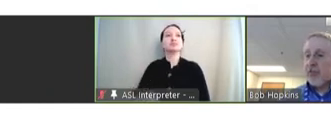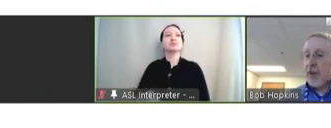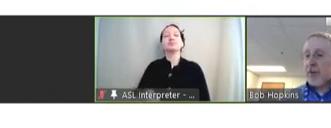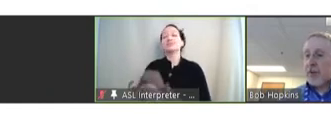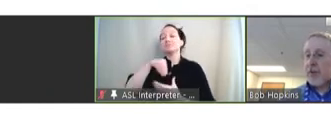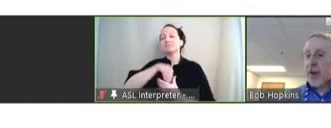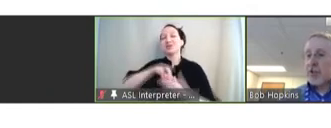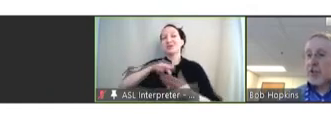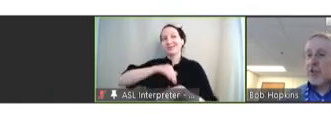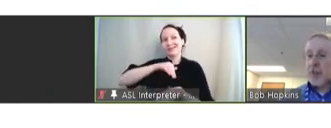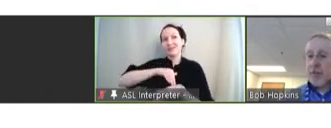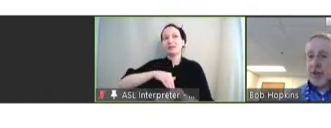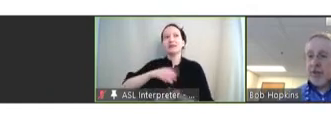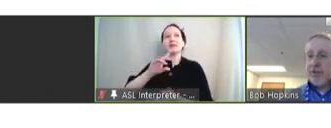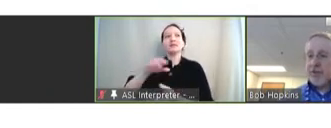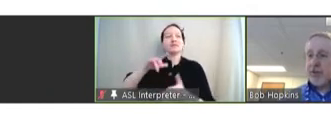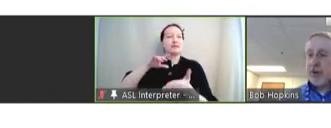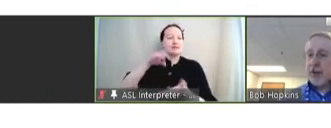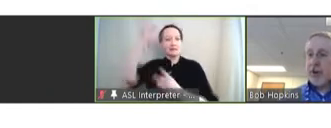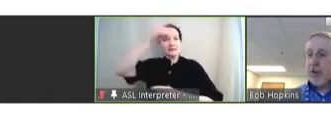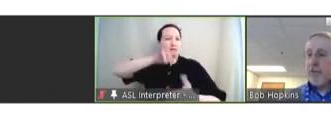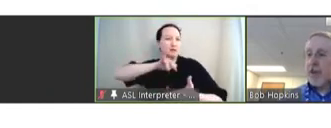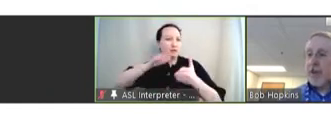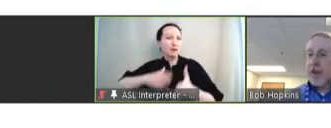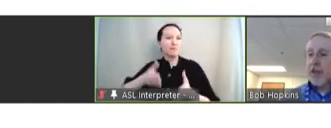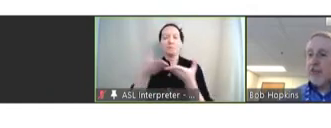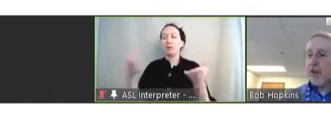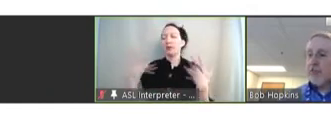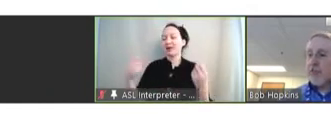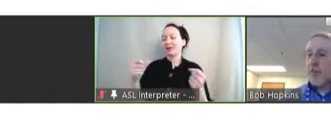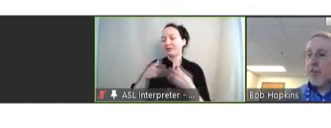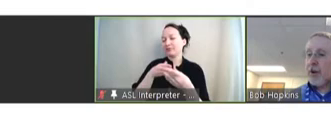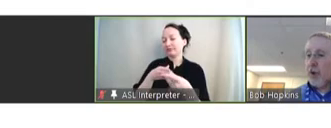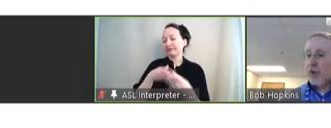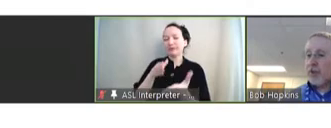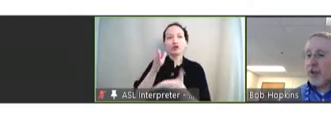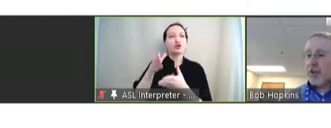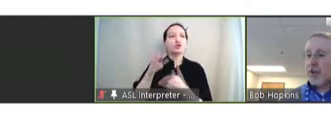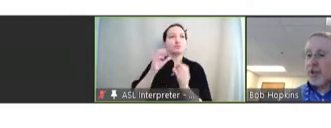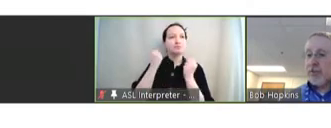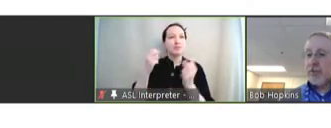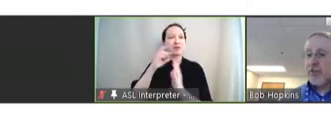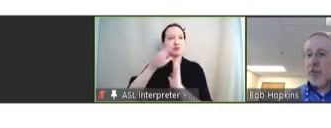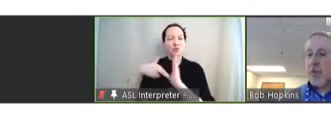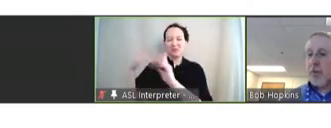epidemiologist, and public health physician leader and served among many roles at HHS as the former